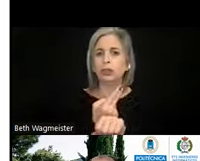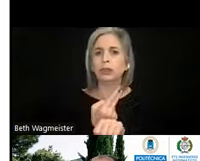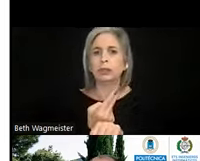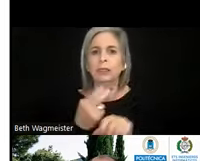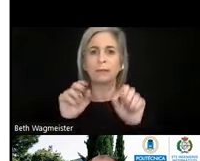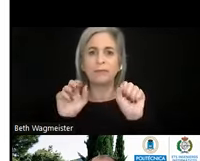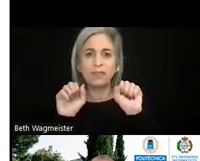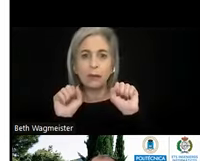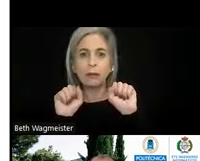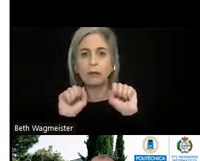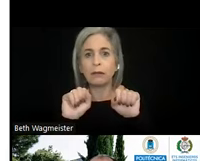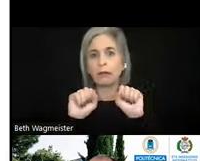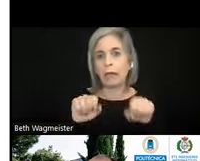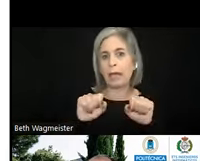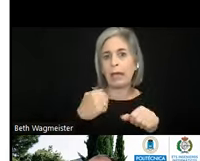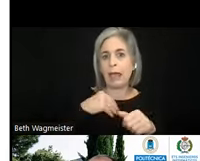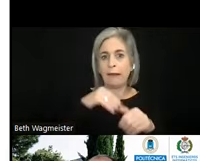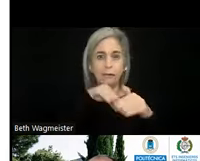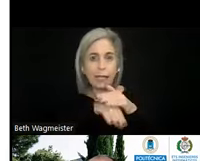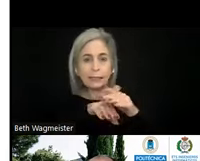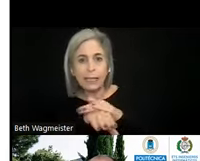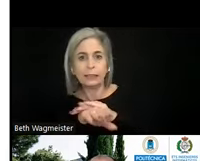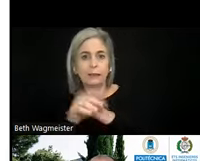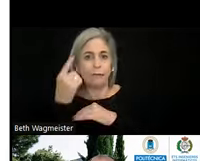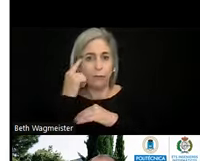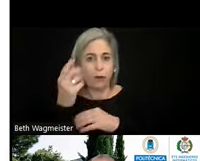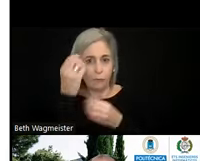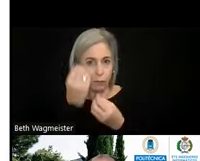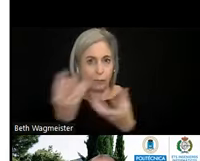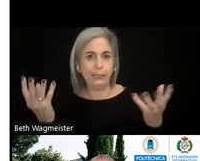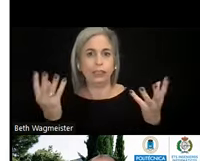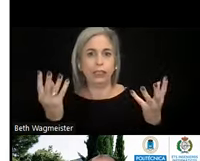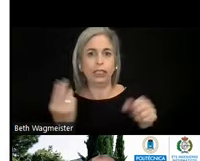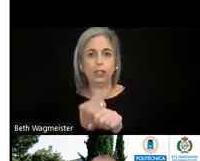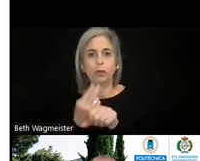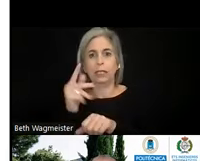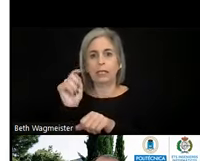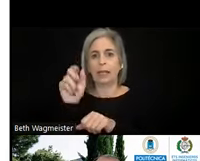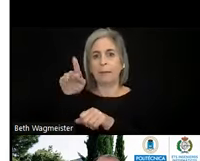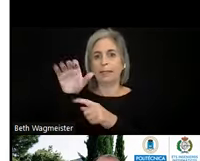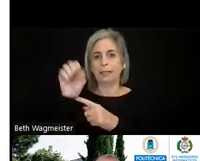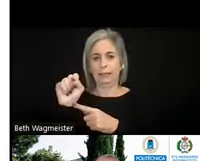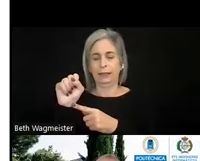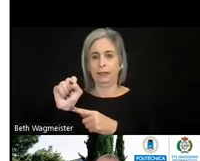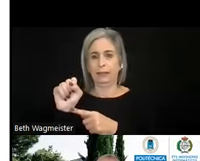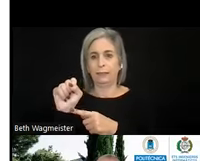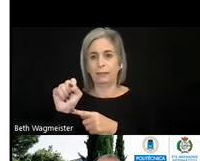But it is a minimum set of requirements. In fact, I would expect that if someone